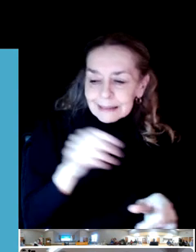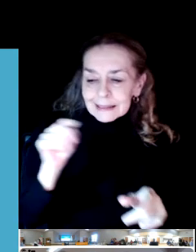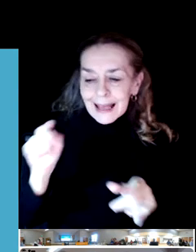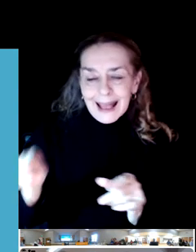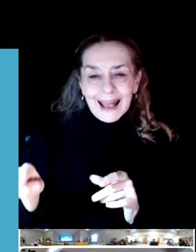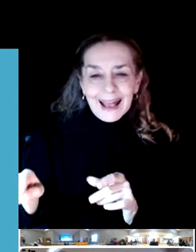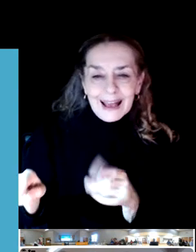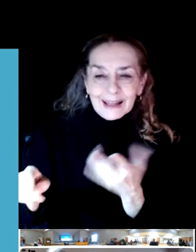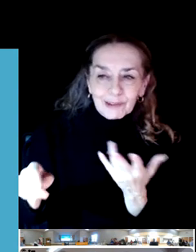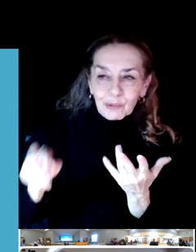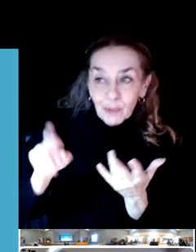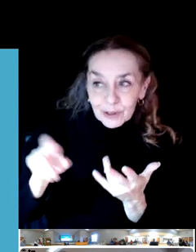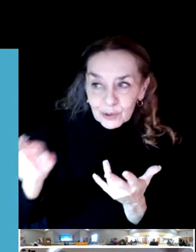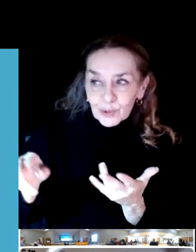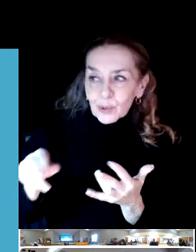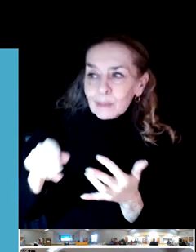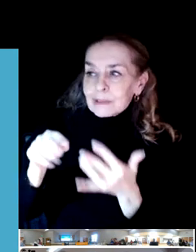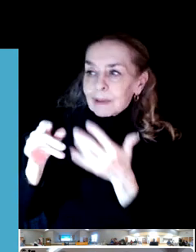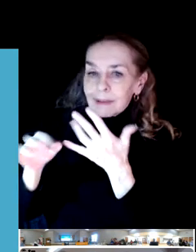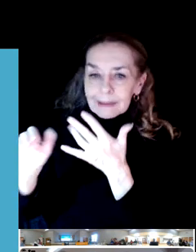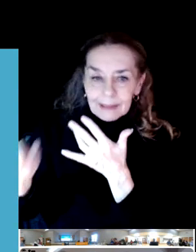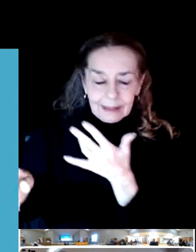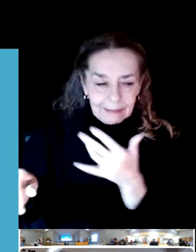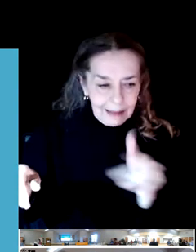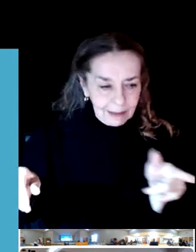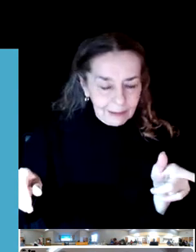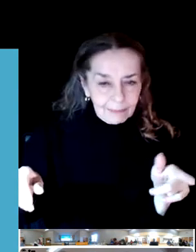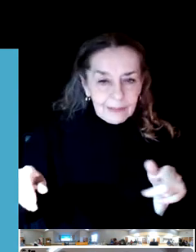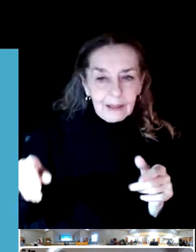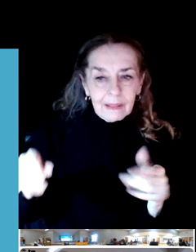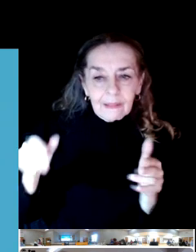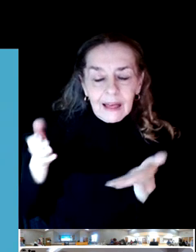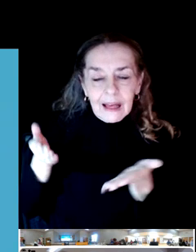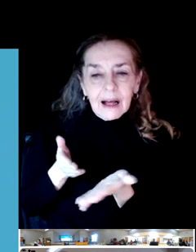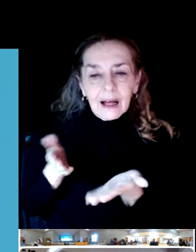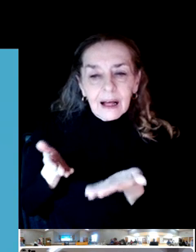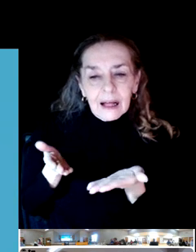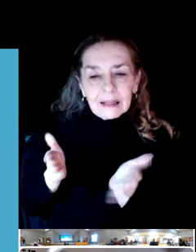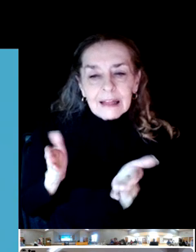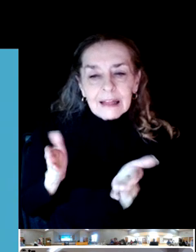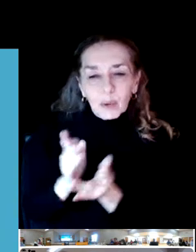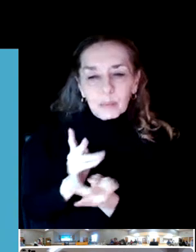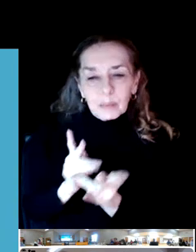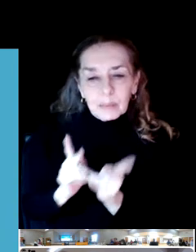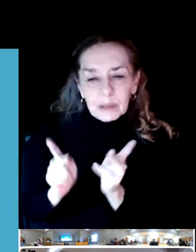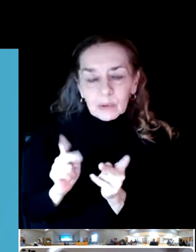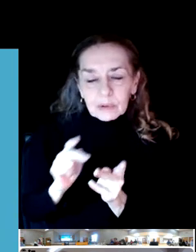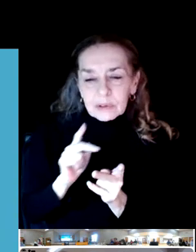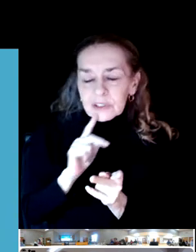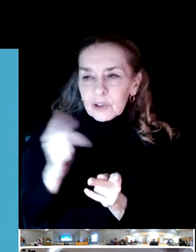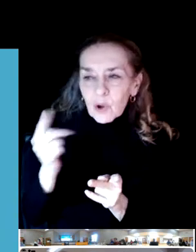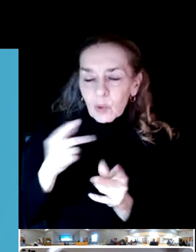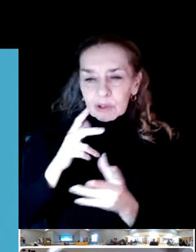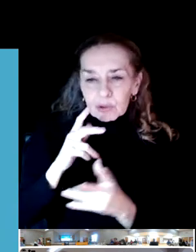And they allow people to have a greater experience but don't necessarily draw people to the park.